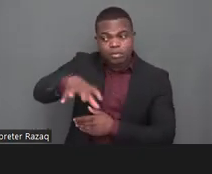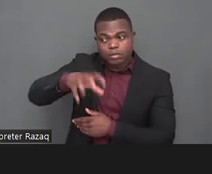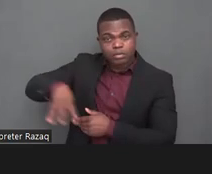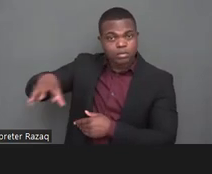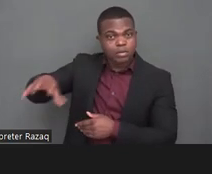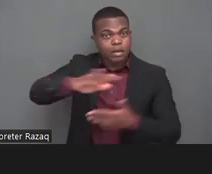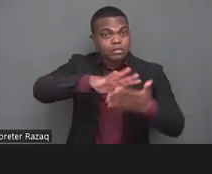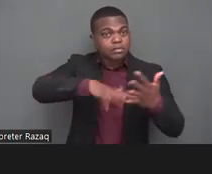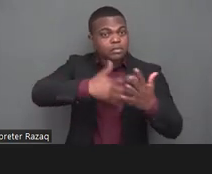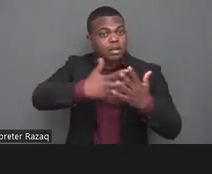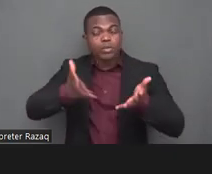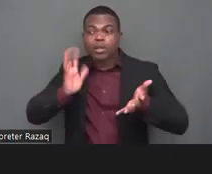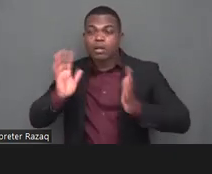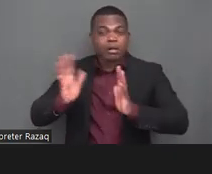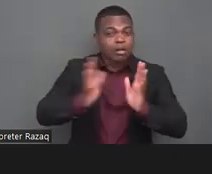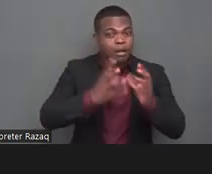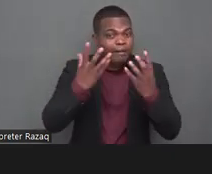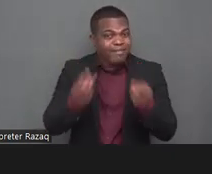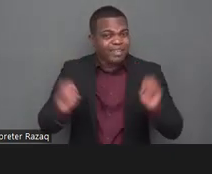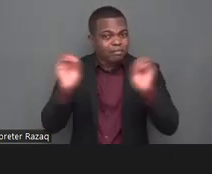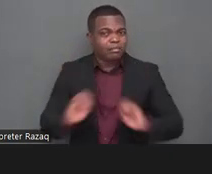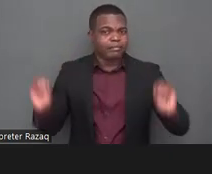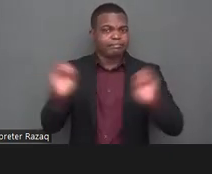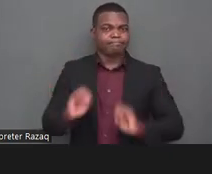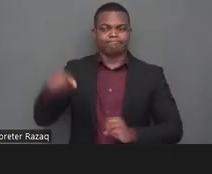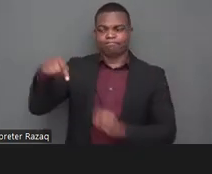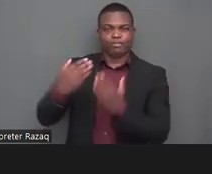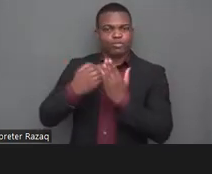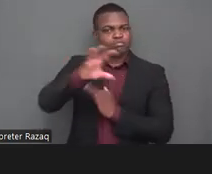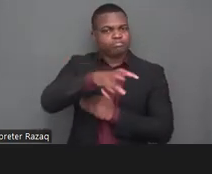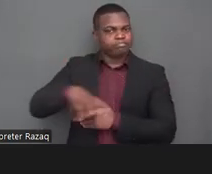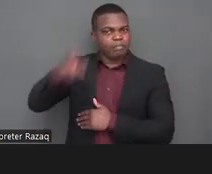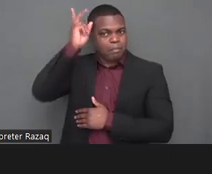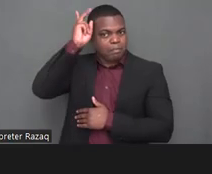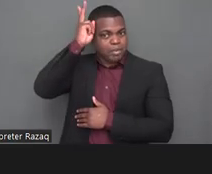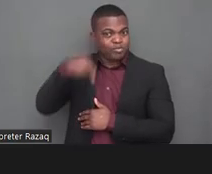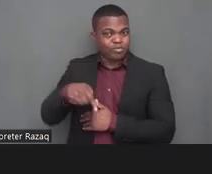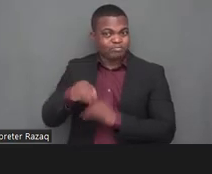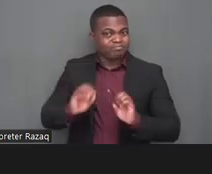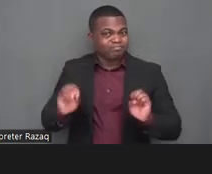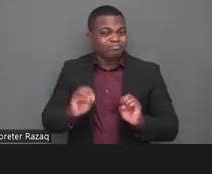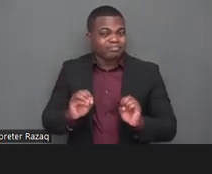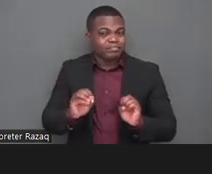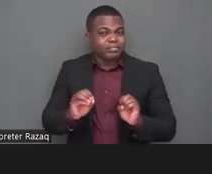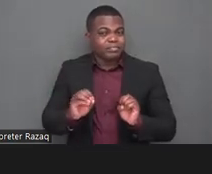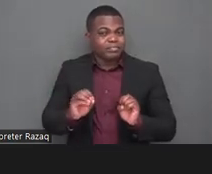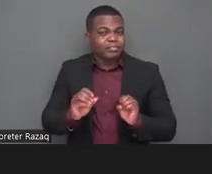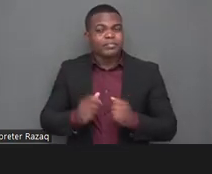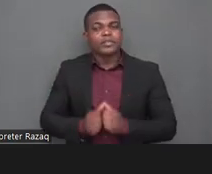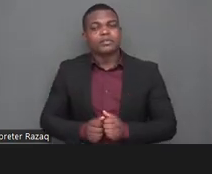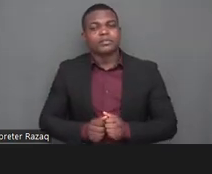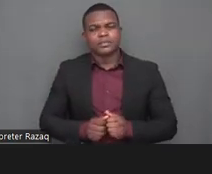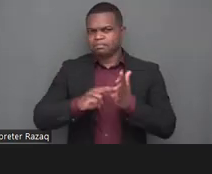that it is very important that the authorities